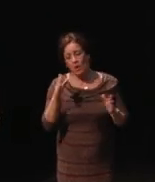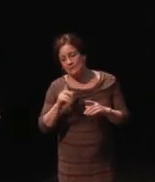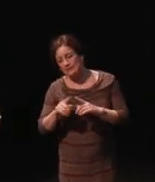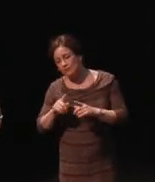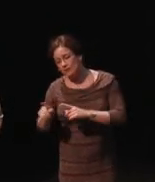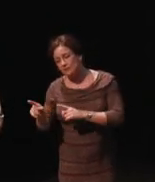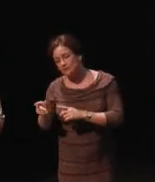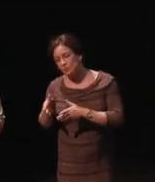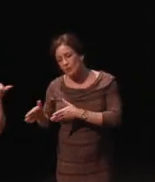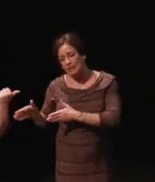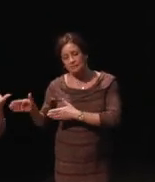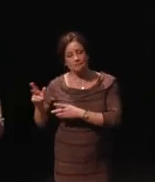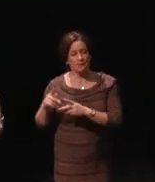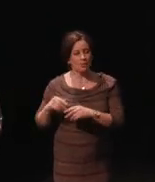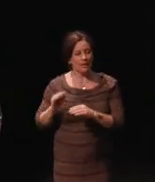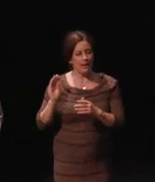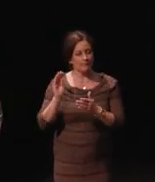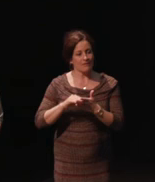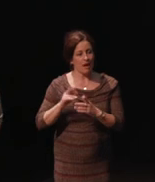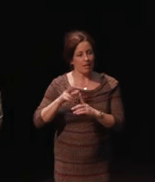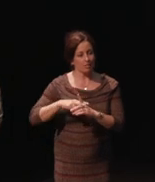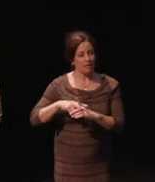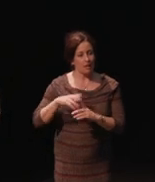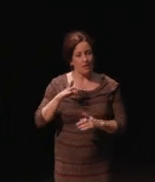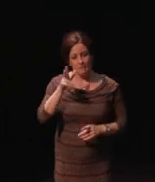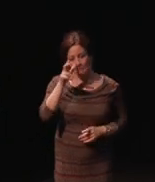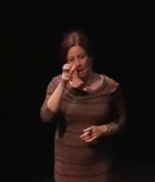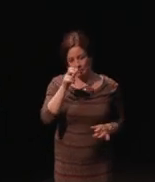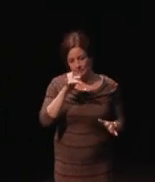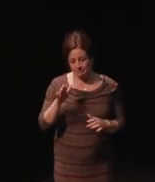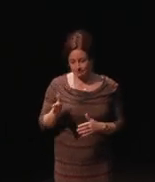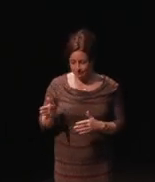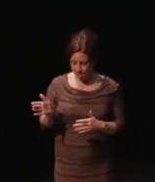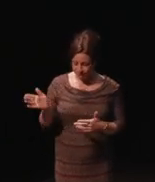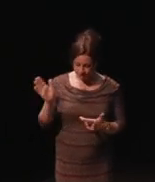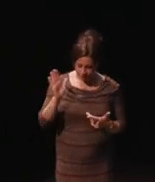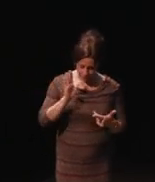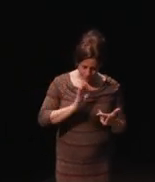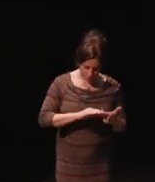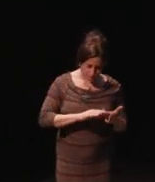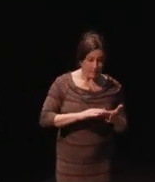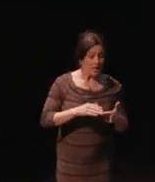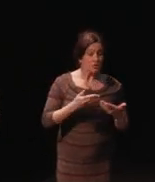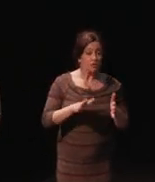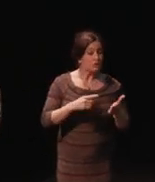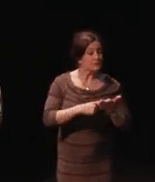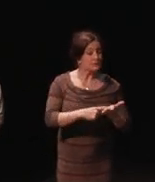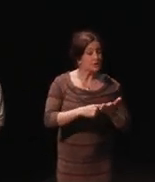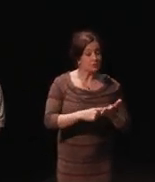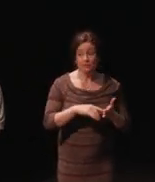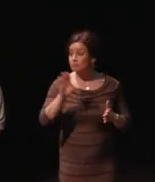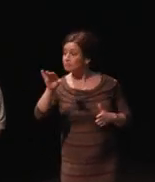people can file bugs or whatever. General discussions of anybody just wants to talk about ''Hey, is anybody else playing this game?''